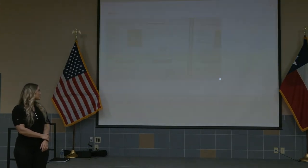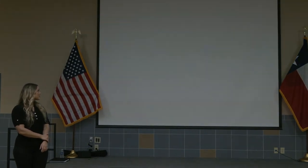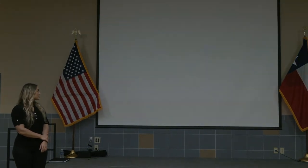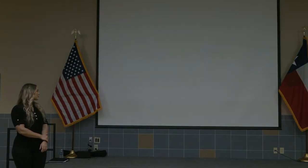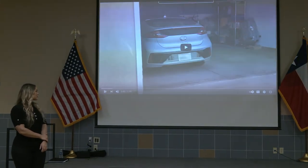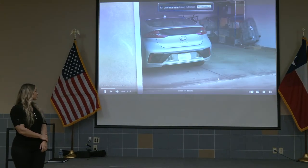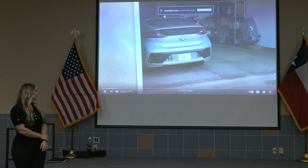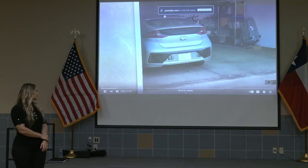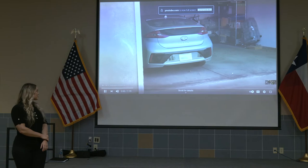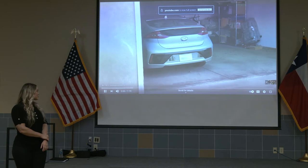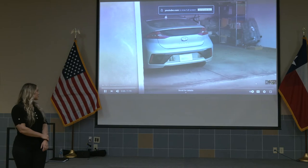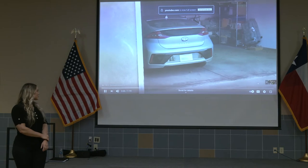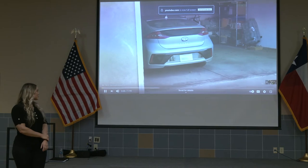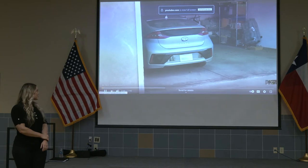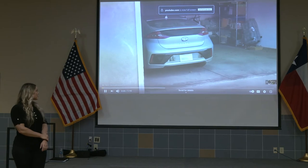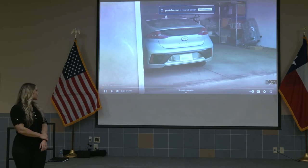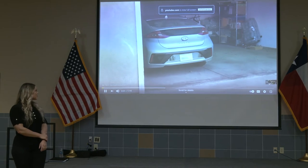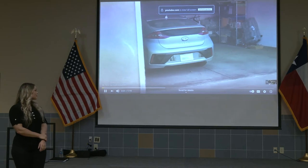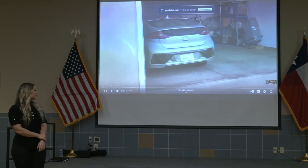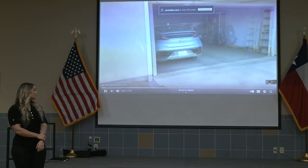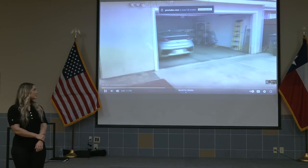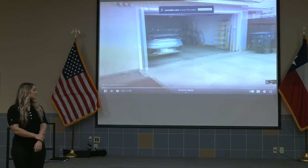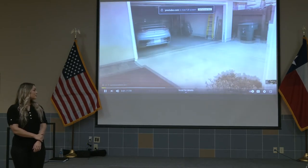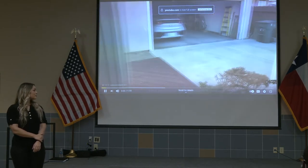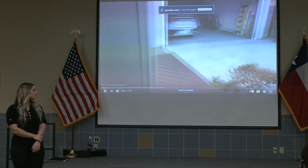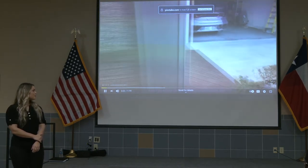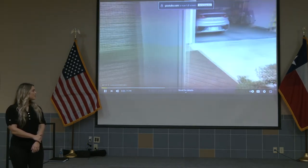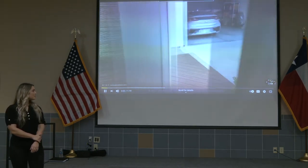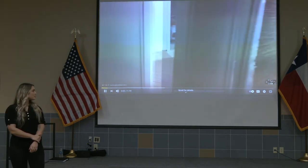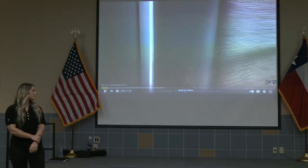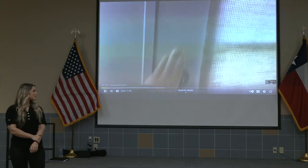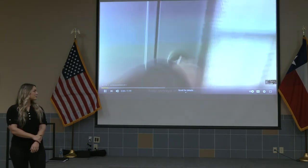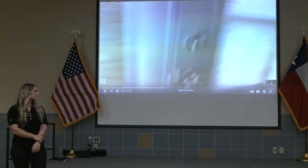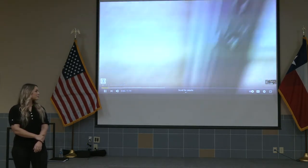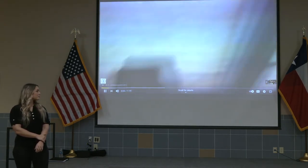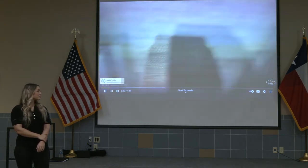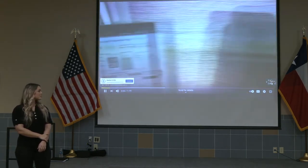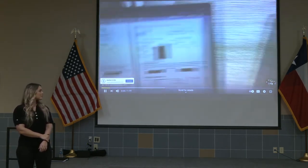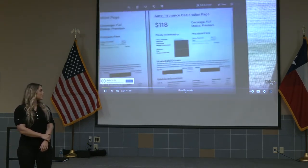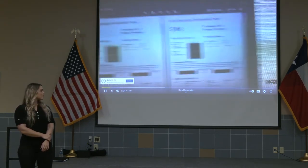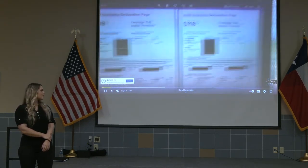check this out. I'll show you how I afforded this car -- Okay. >> Hi, I'm sergeant Hicks with the Houston Police Department automatic though testimony crime task force and you're